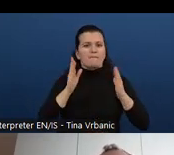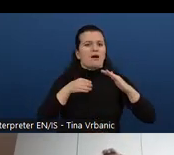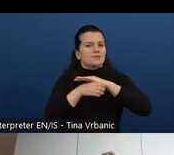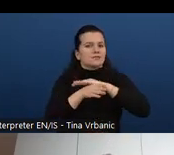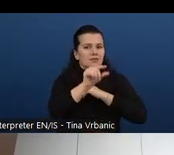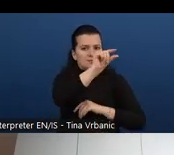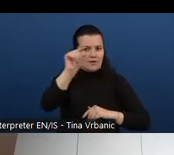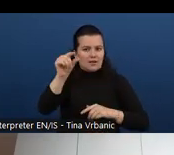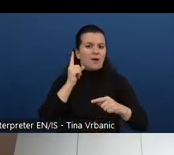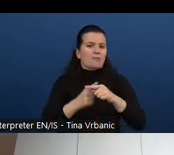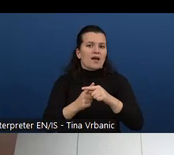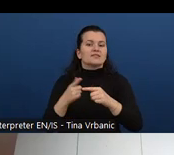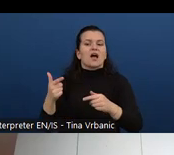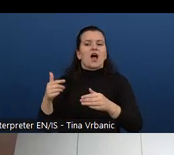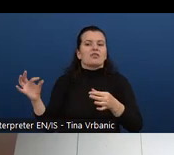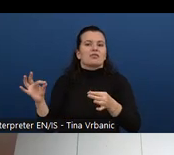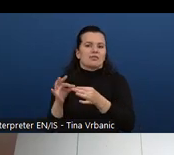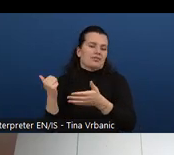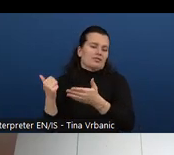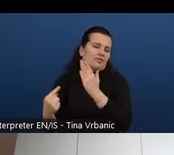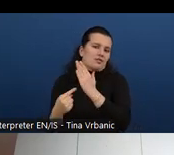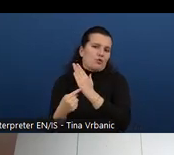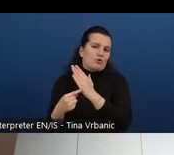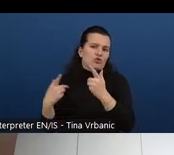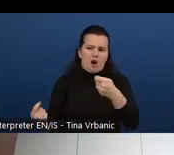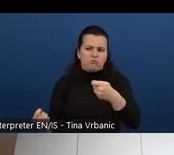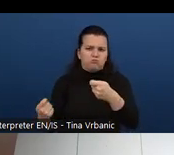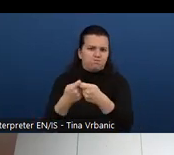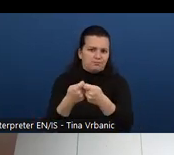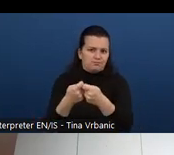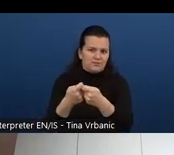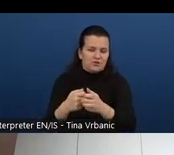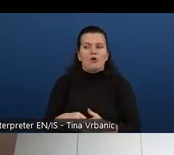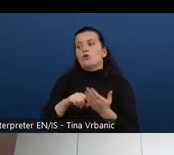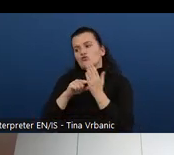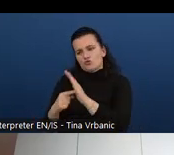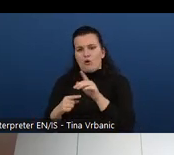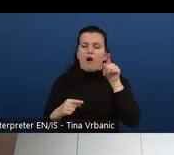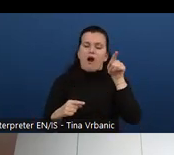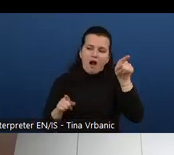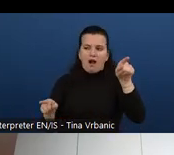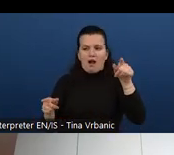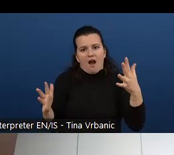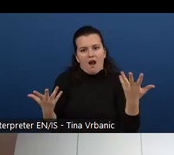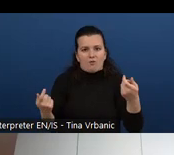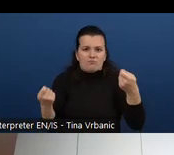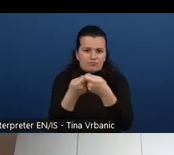We explain the basic accessibility is a joint effort. We introduce that for later discussion.